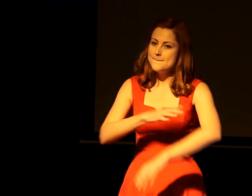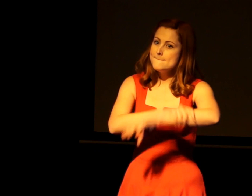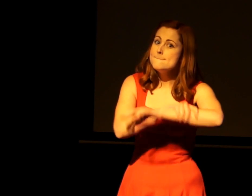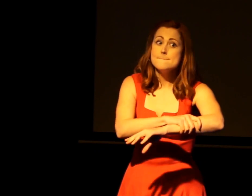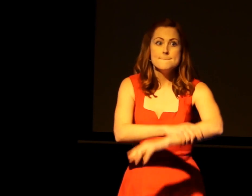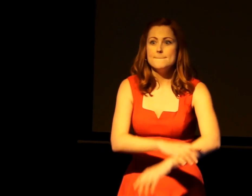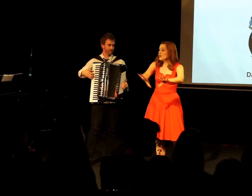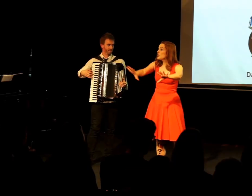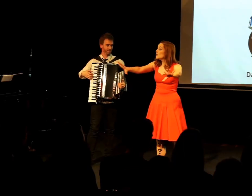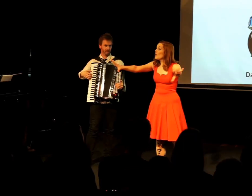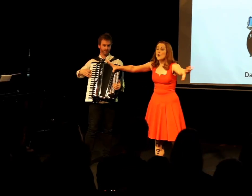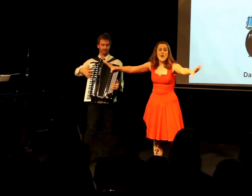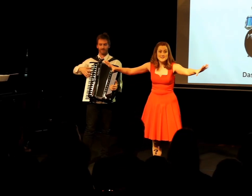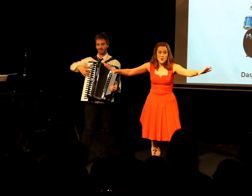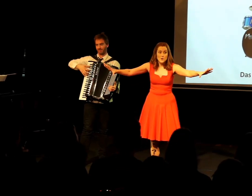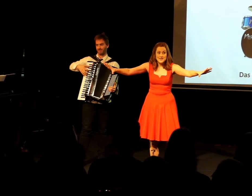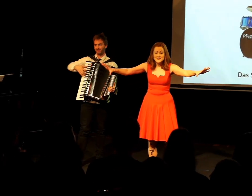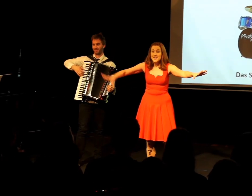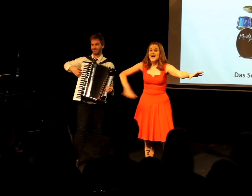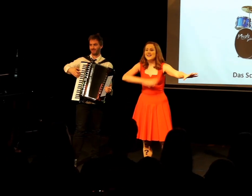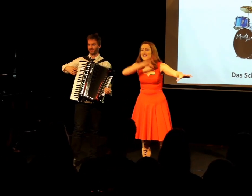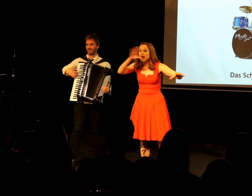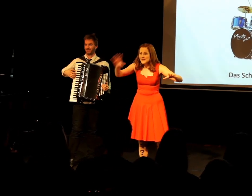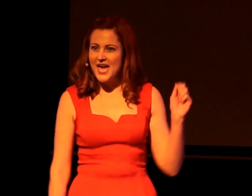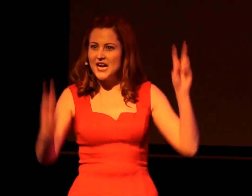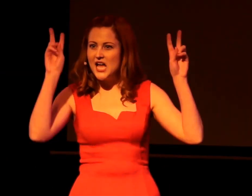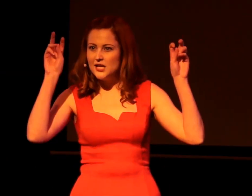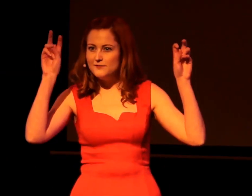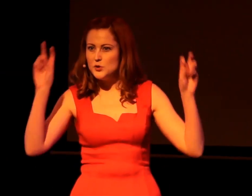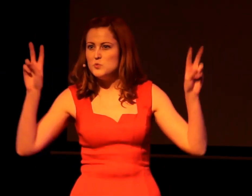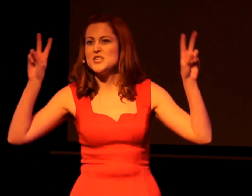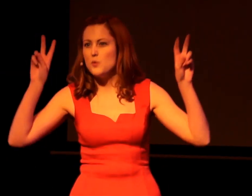(that's two words) you've got such a huge intellectual capacity